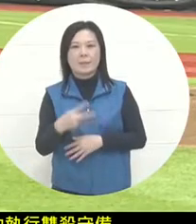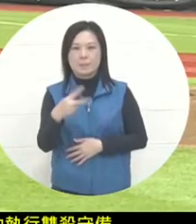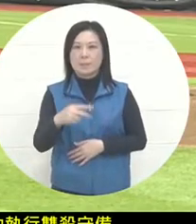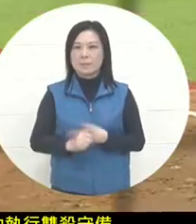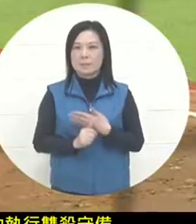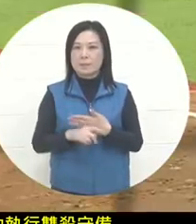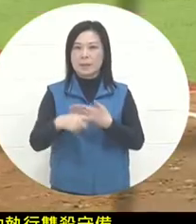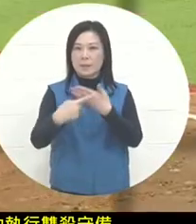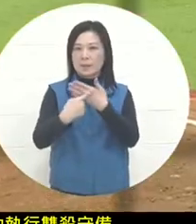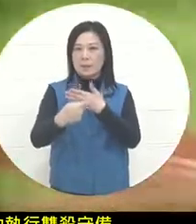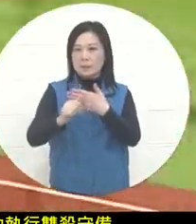to win the first half of the